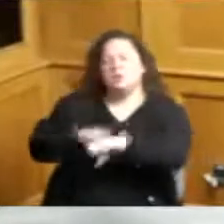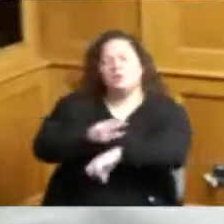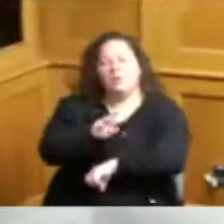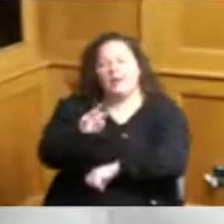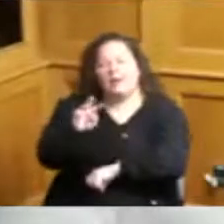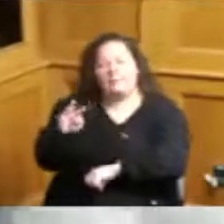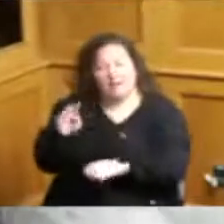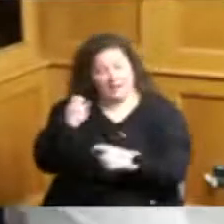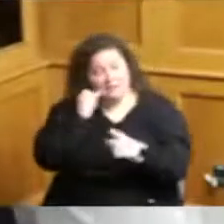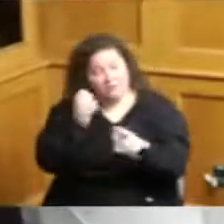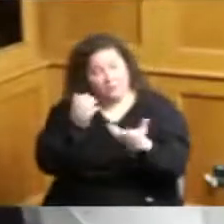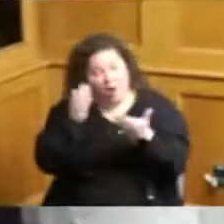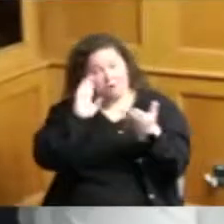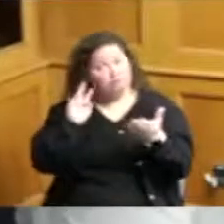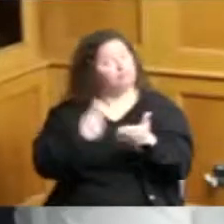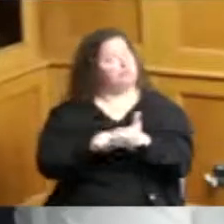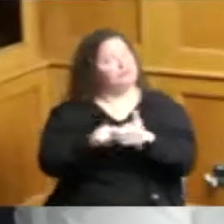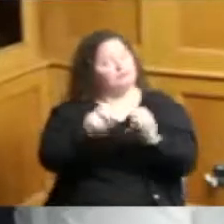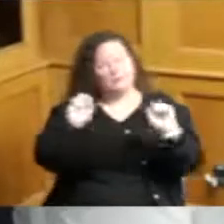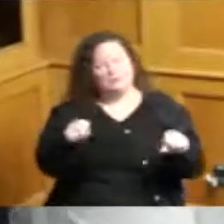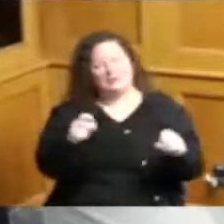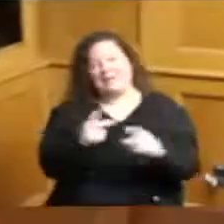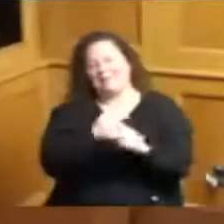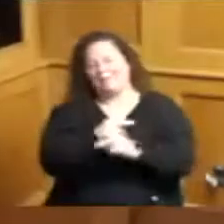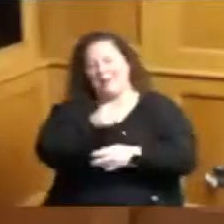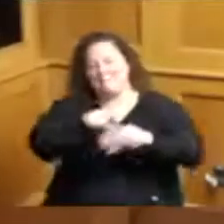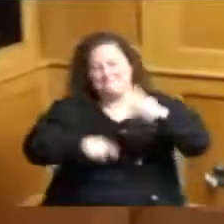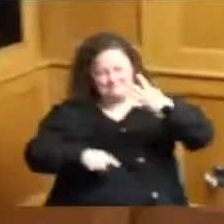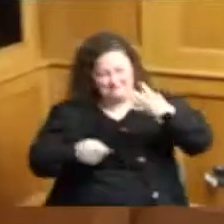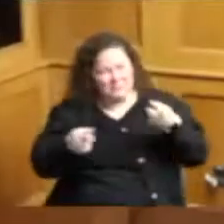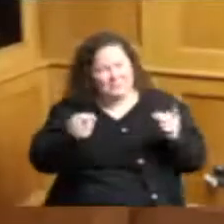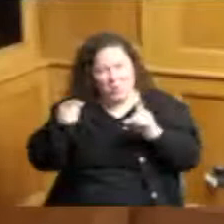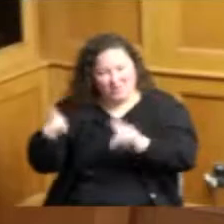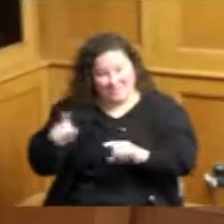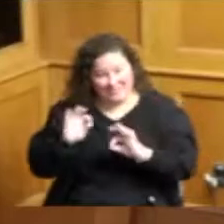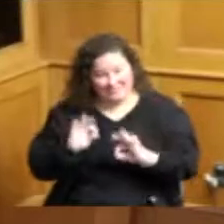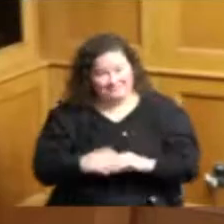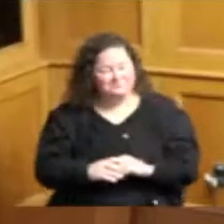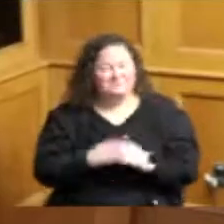of the different weeks so thank you thank you Commissioner thank you thank you all for being